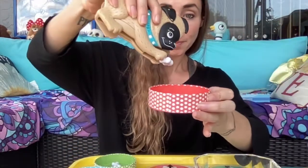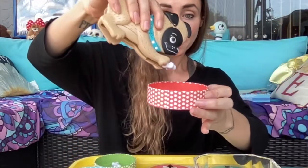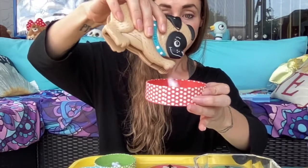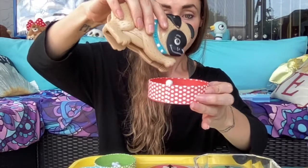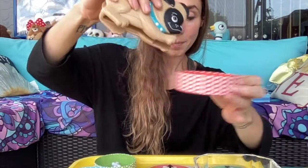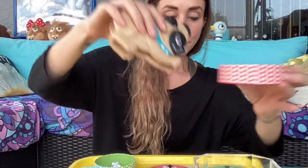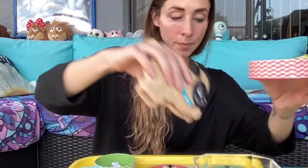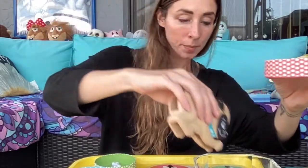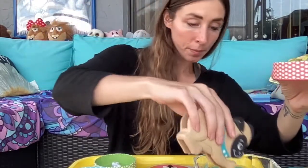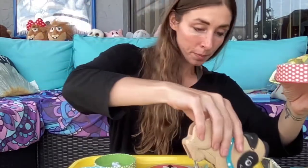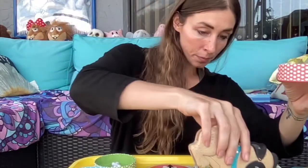One